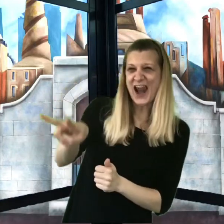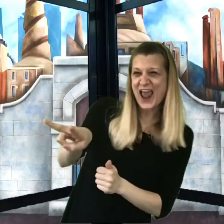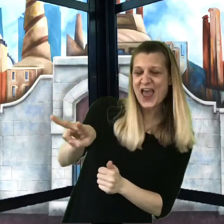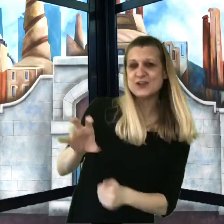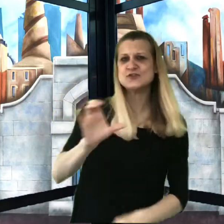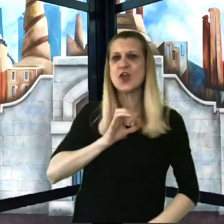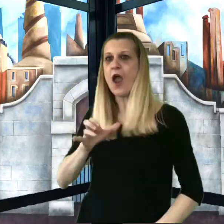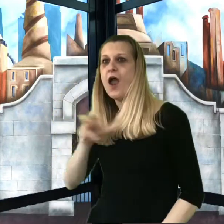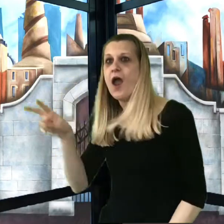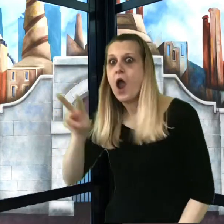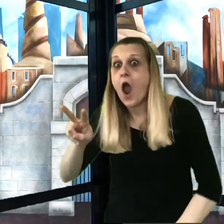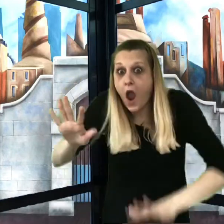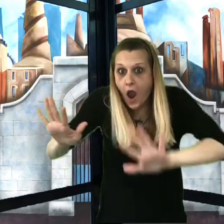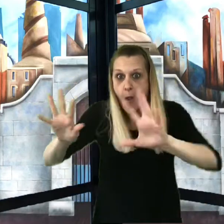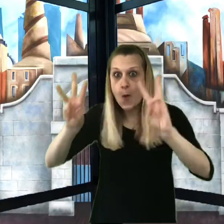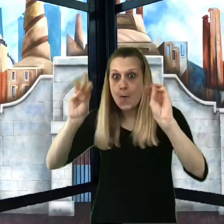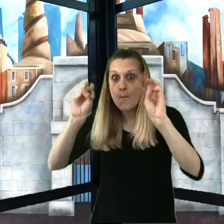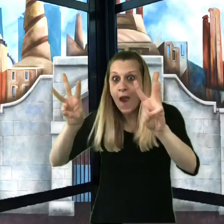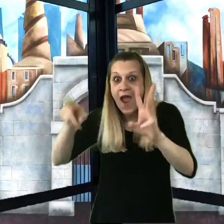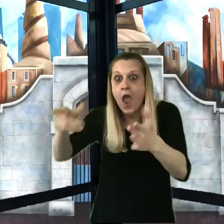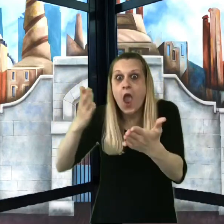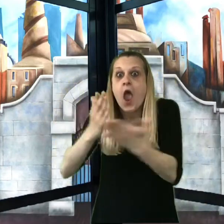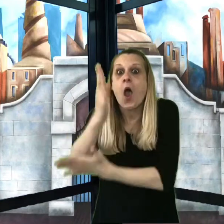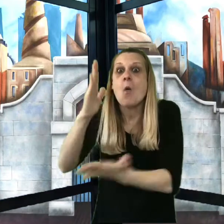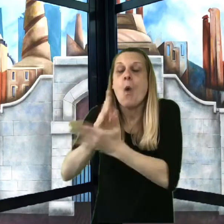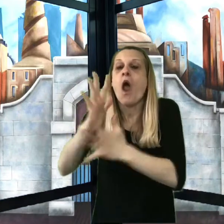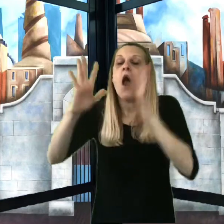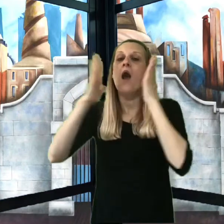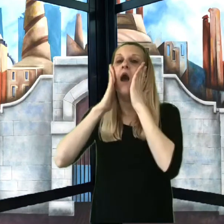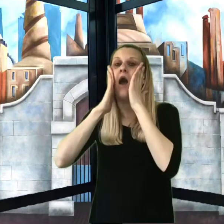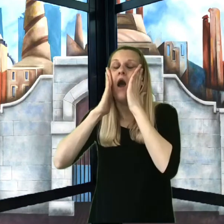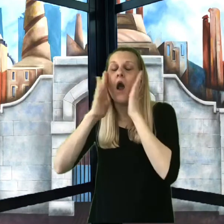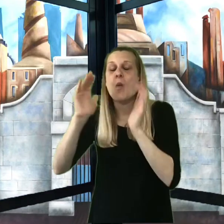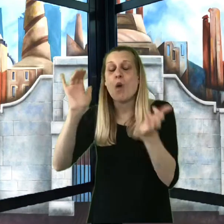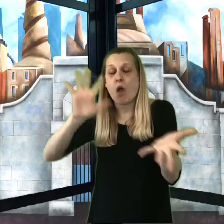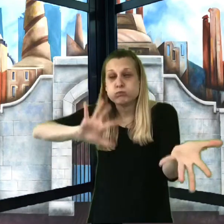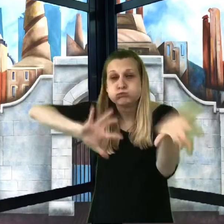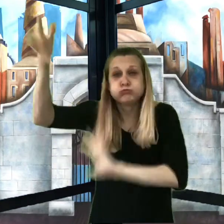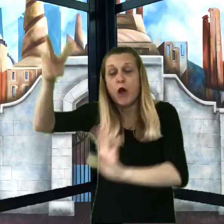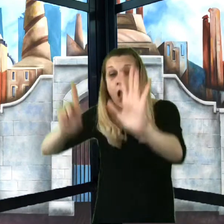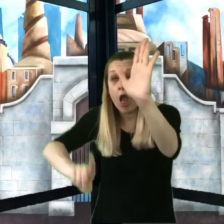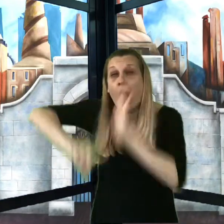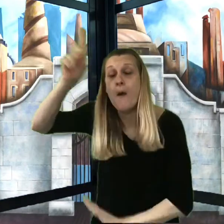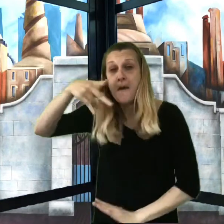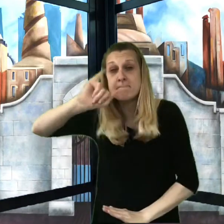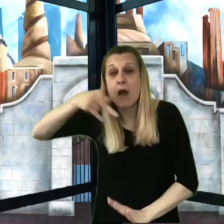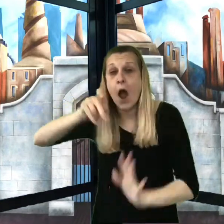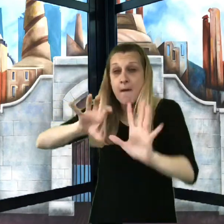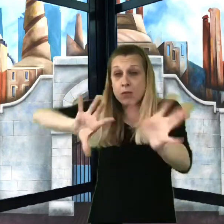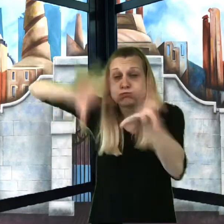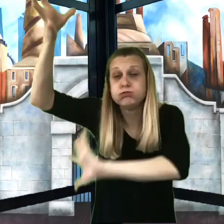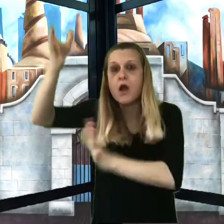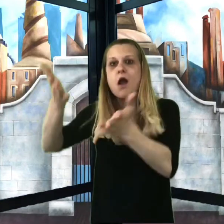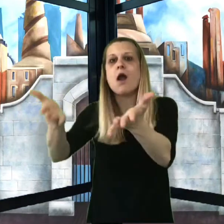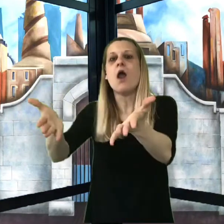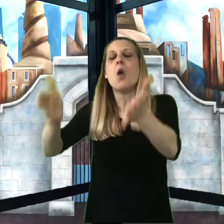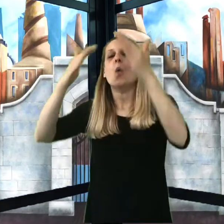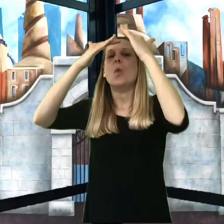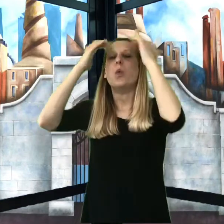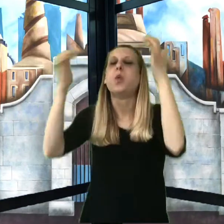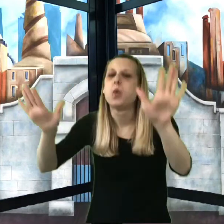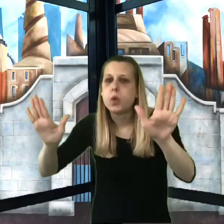"Wow! You mean he’s really all right?" asked Charlie, astonished. "Even after going up that awful pipe?"